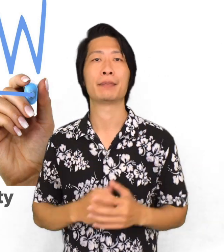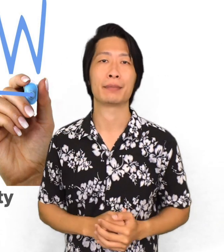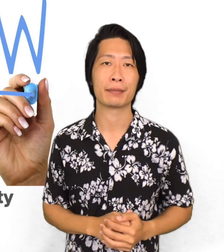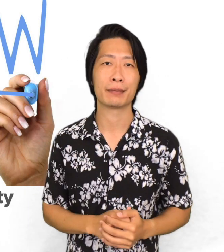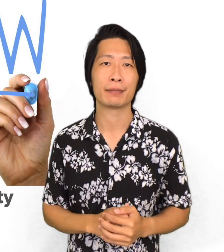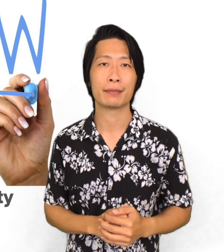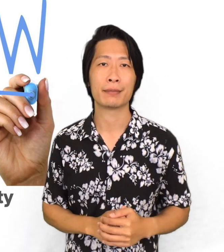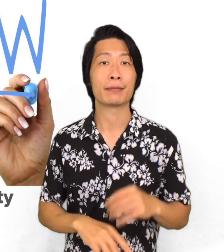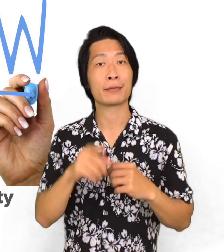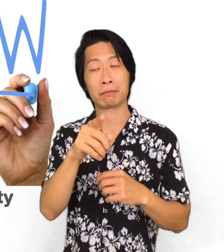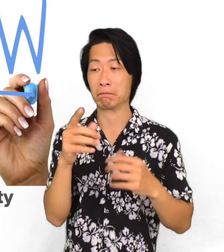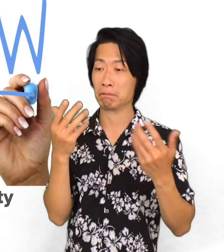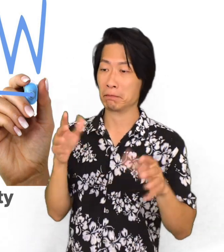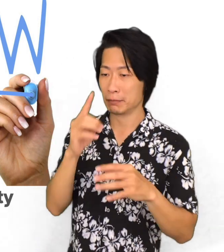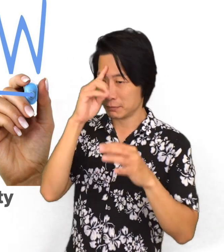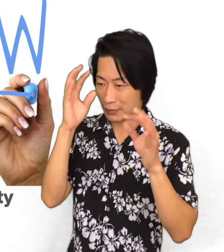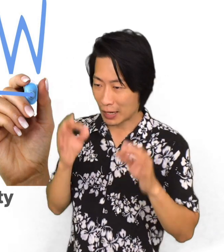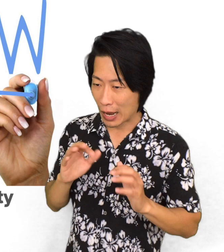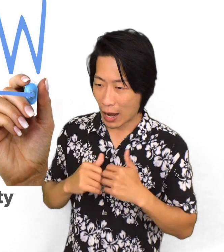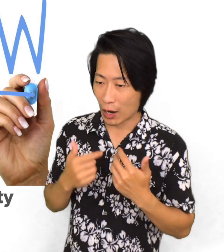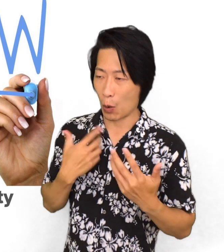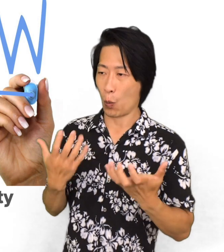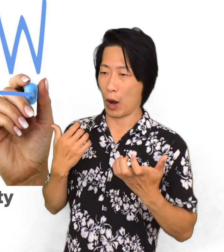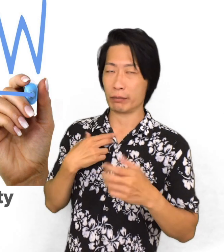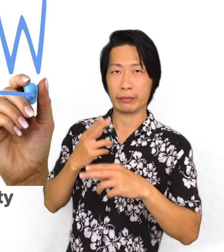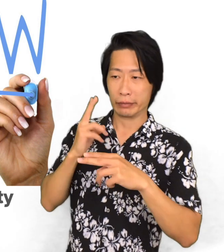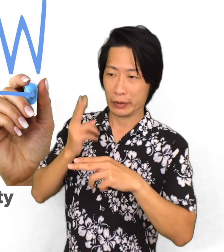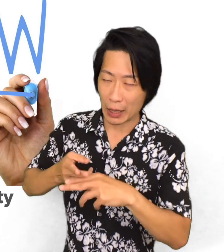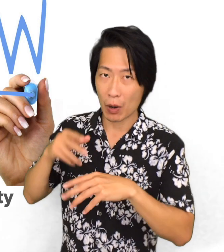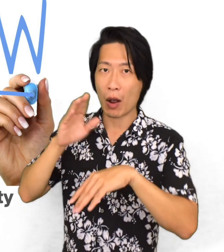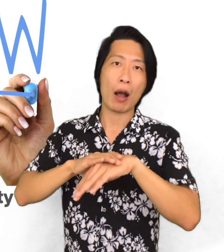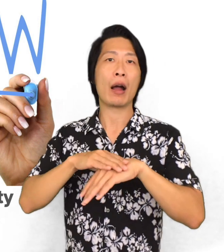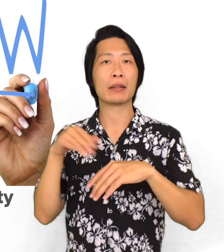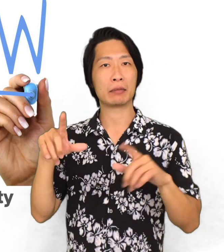After you decided on how to take ownership of the property, the last